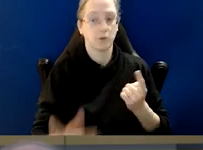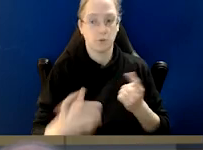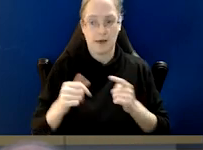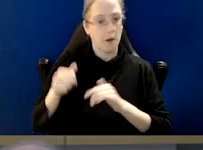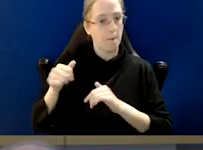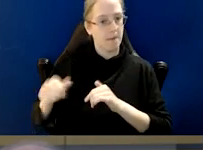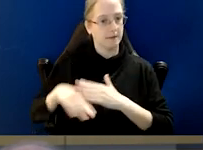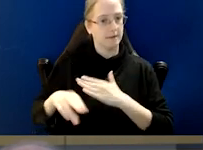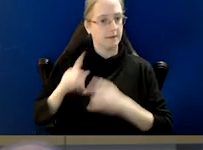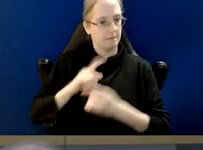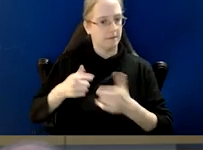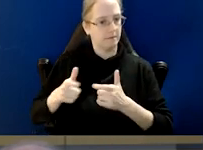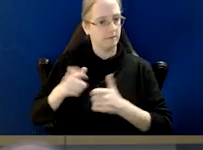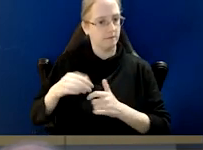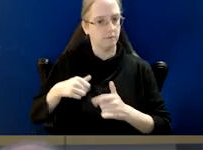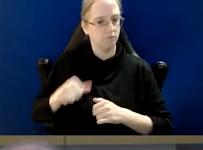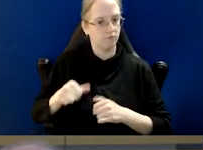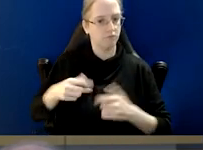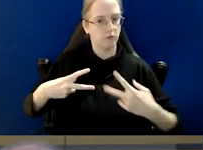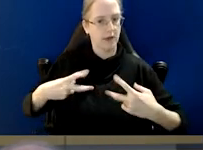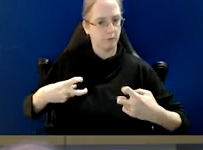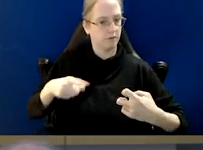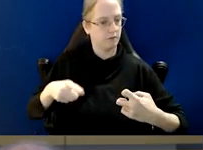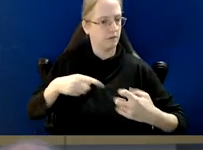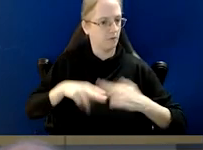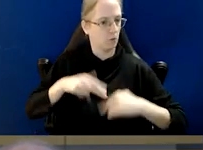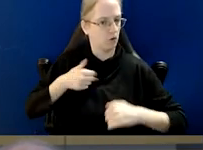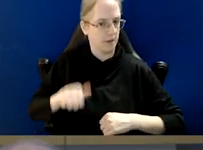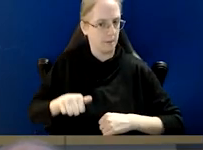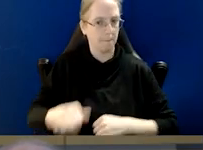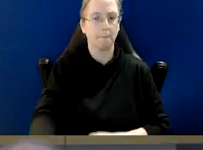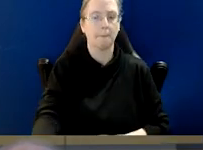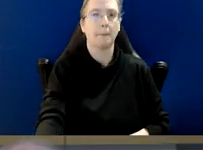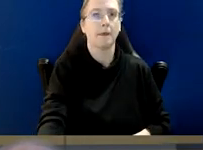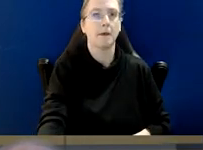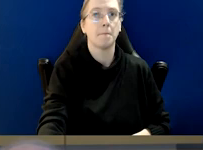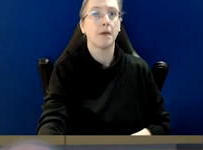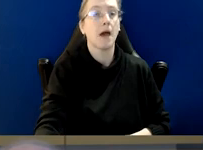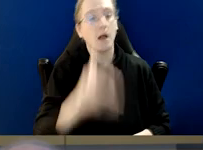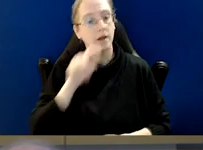There is a button in the meeting controls to turn on closed captions if you'd like to use that tool.